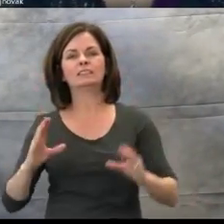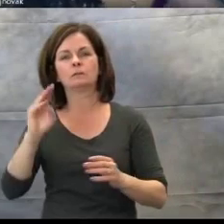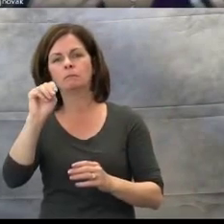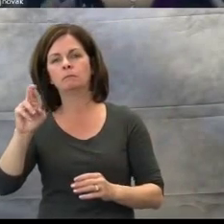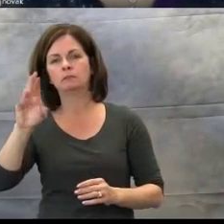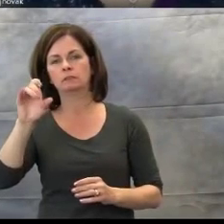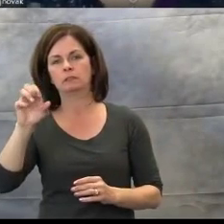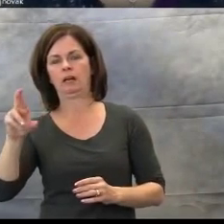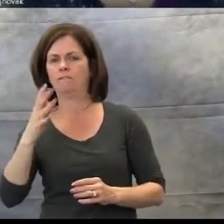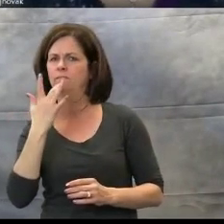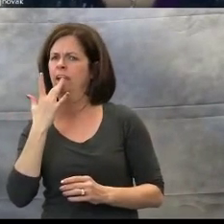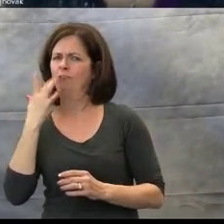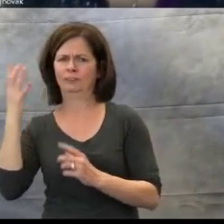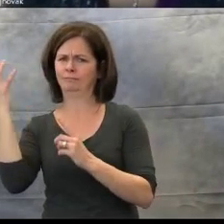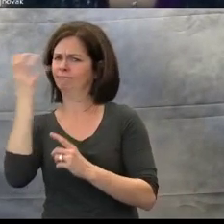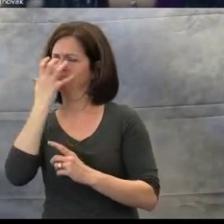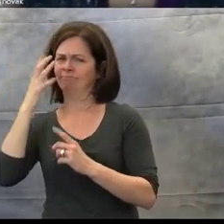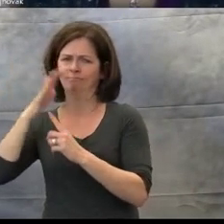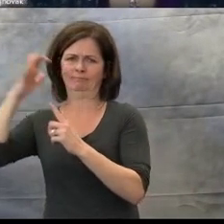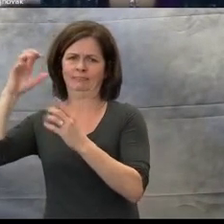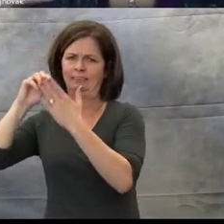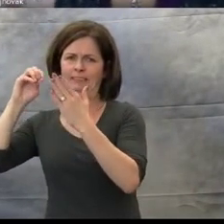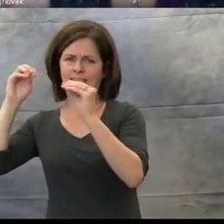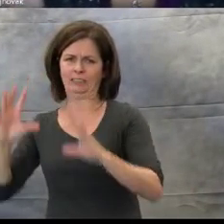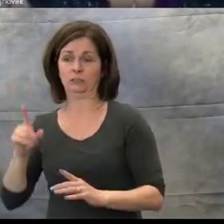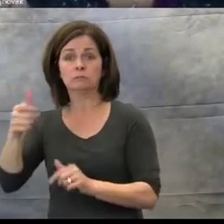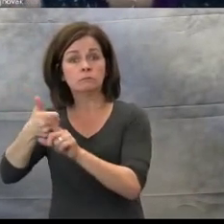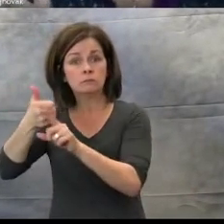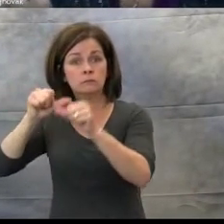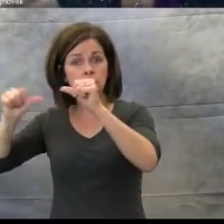an amazing job composing or actually, what we call